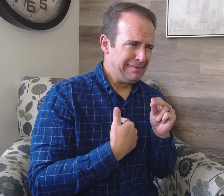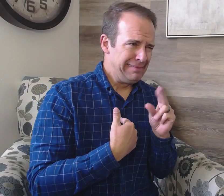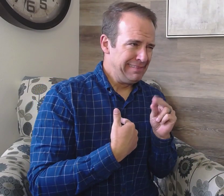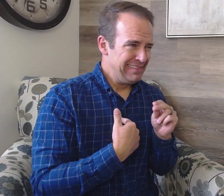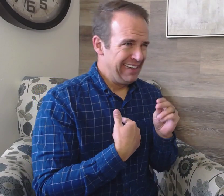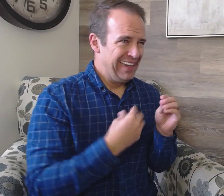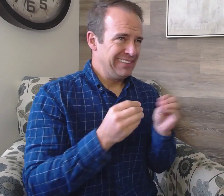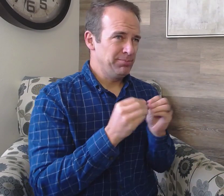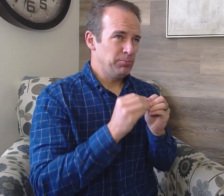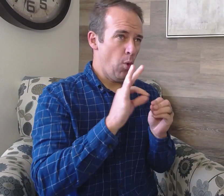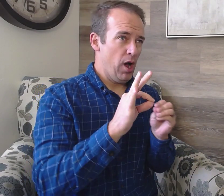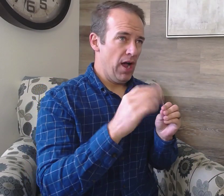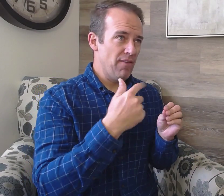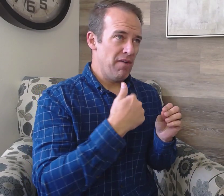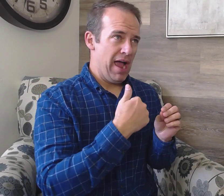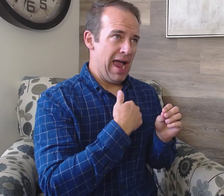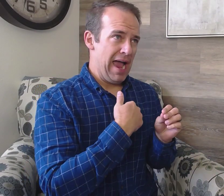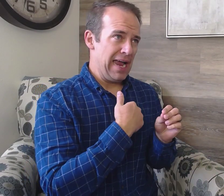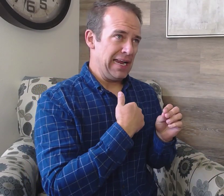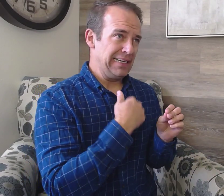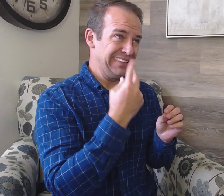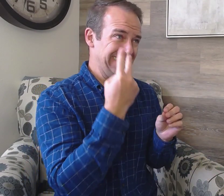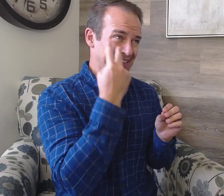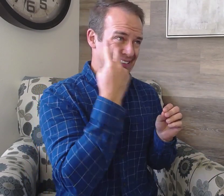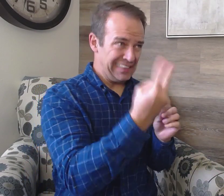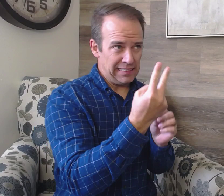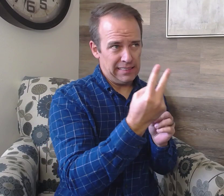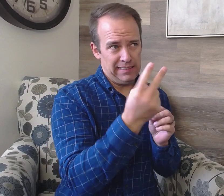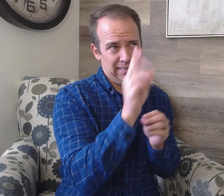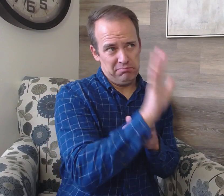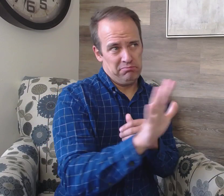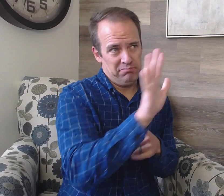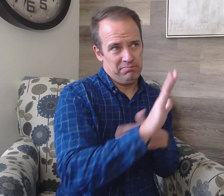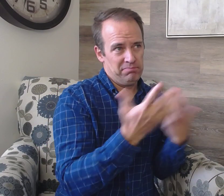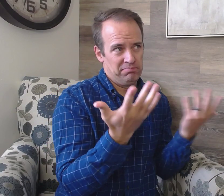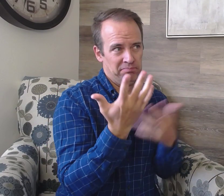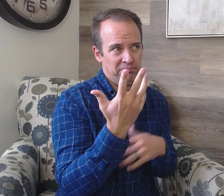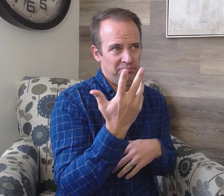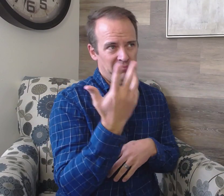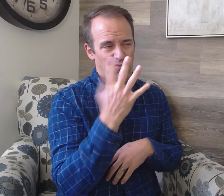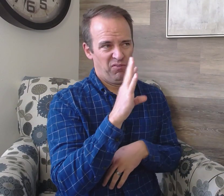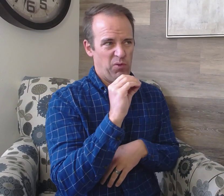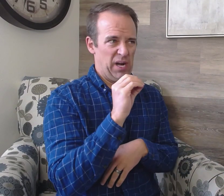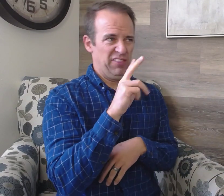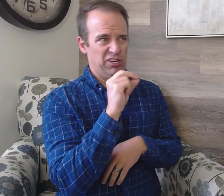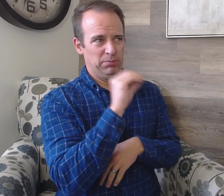Not Quiet... Its more of me understanding 30 to 40 percent